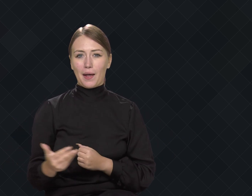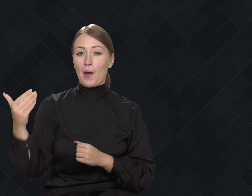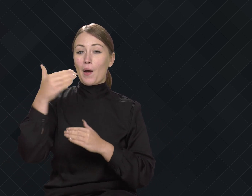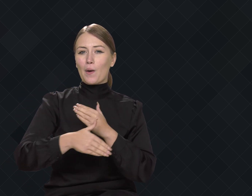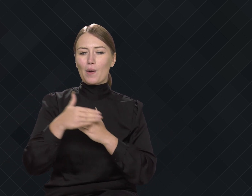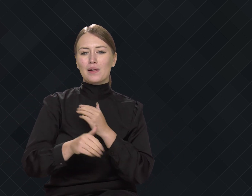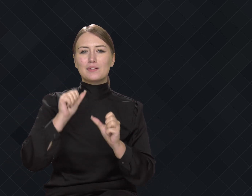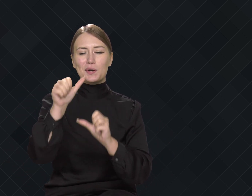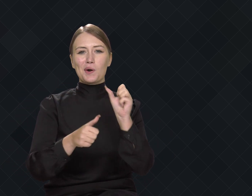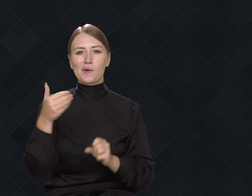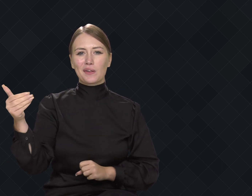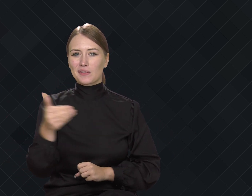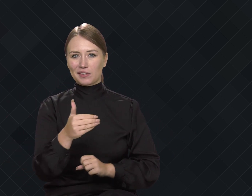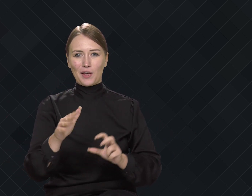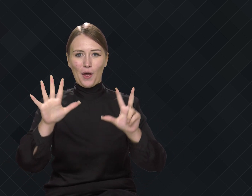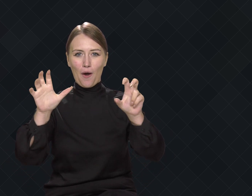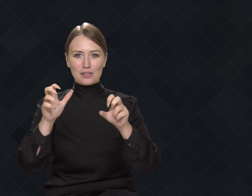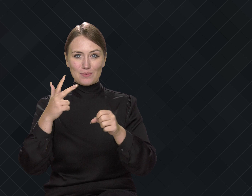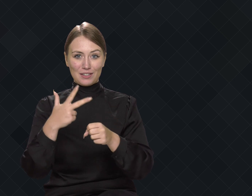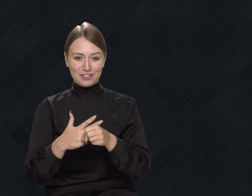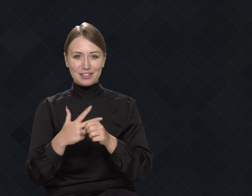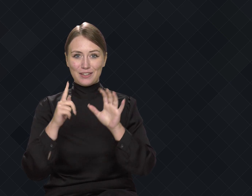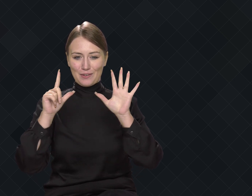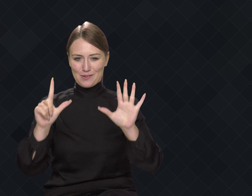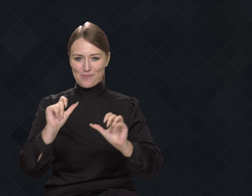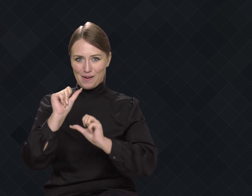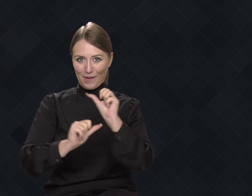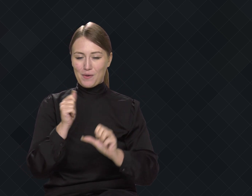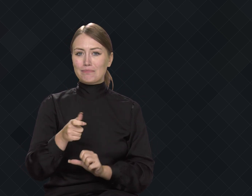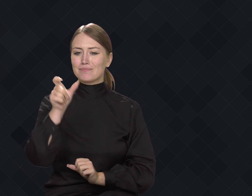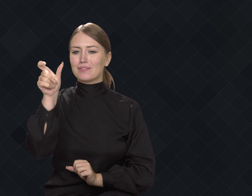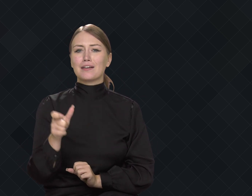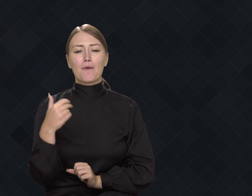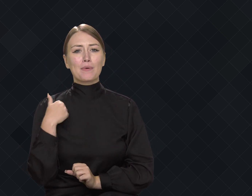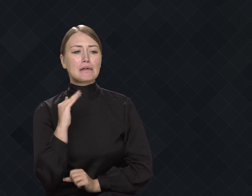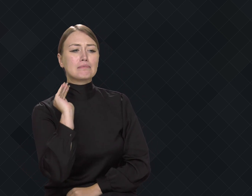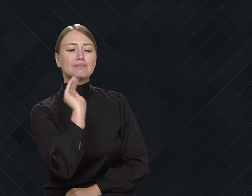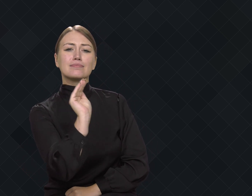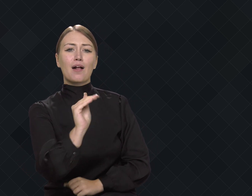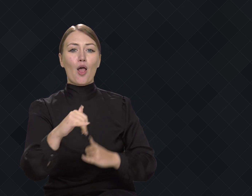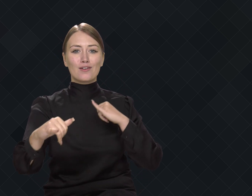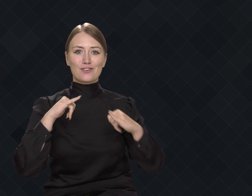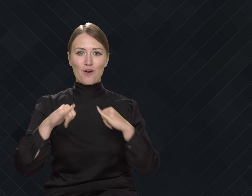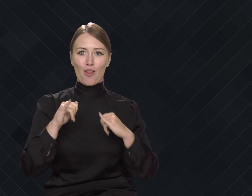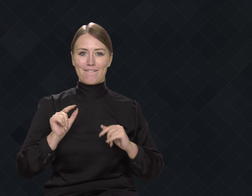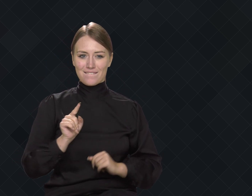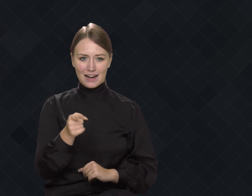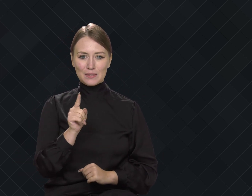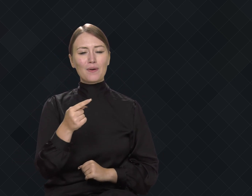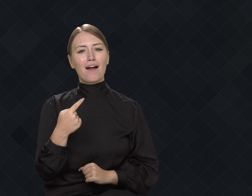At the end of 1837, Berthier appealed to the French government